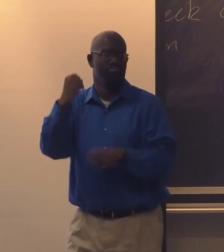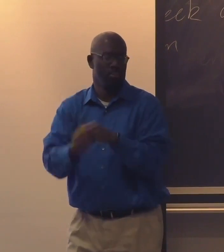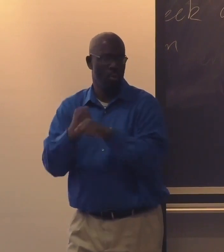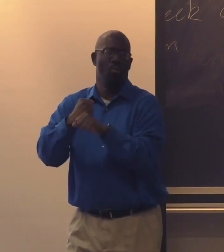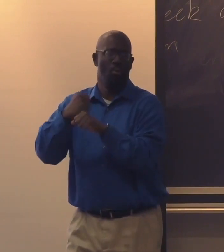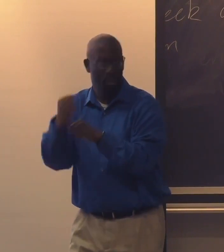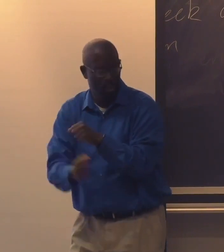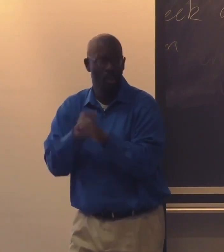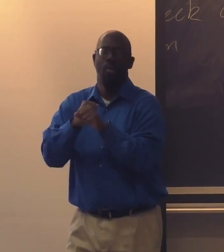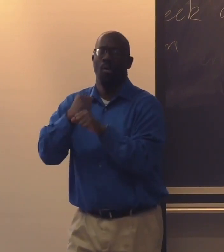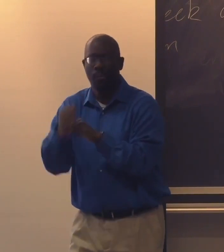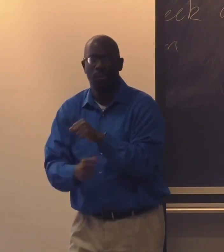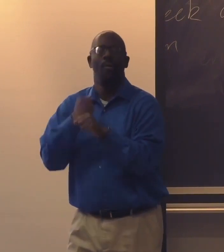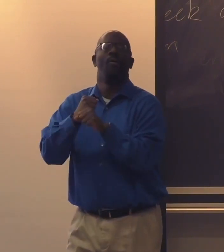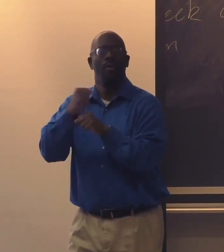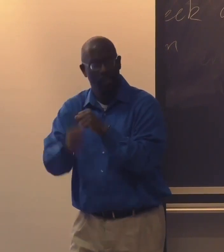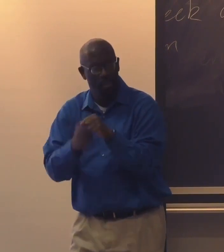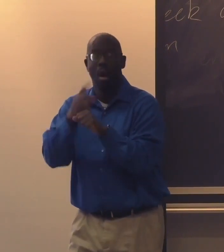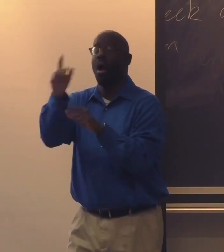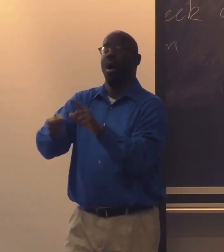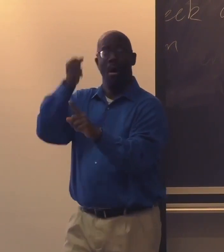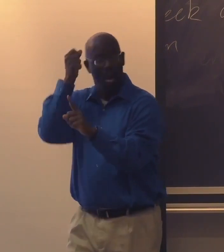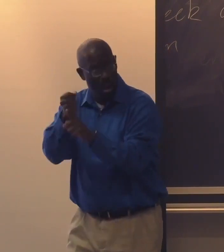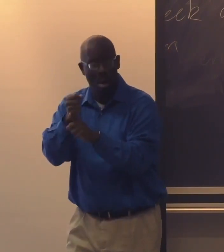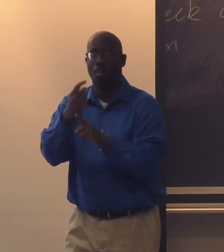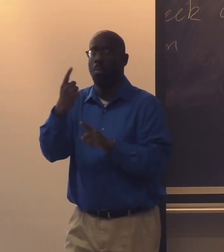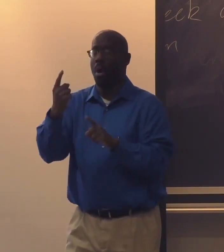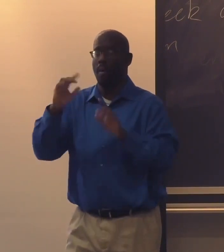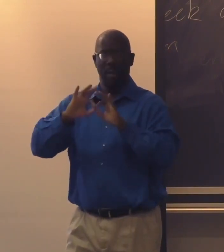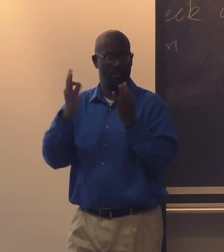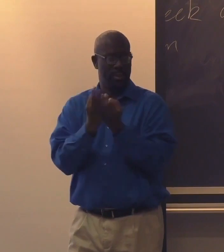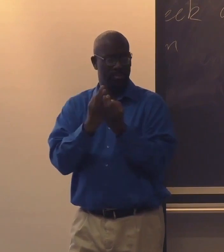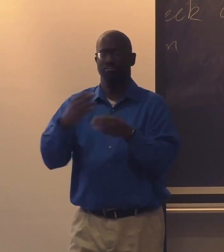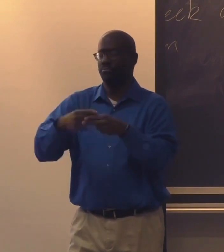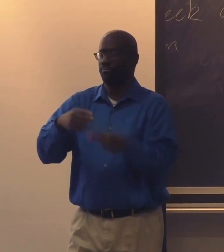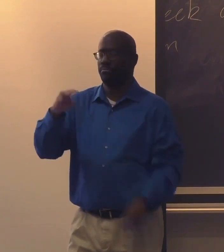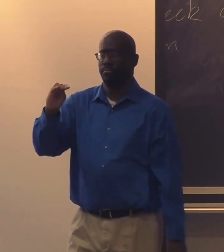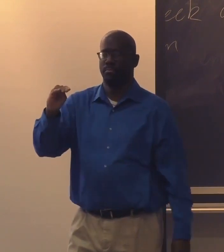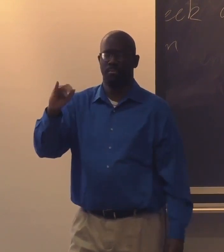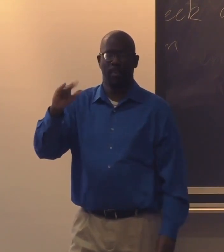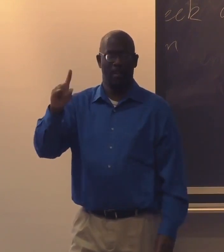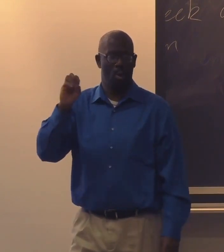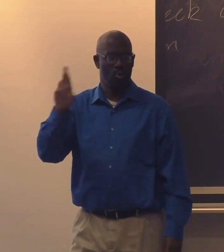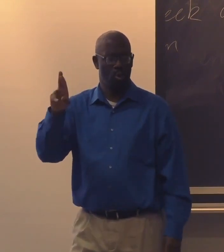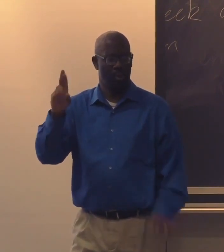So that was how it was for year after year. And then there was one family.